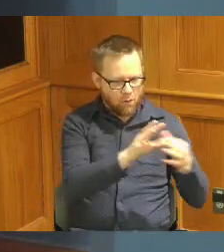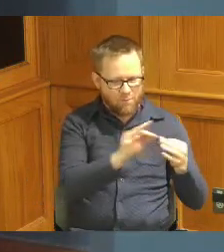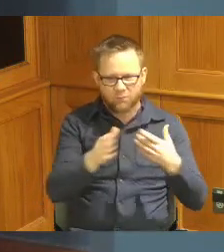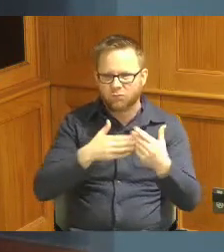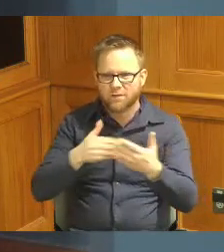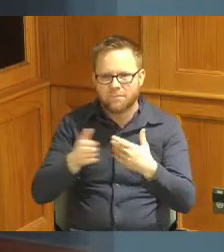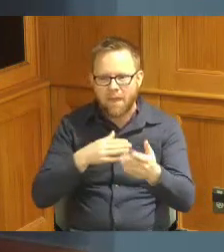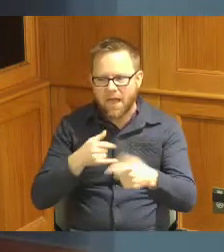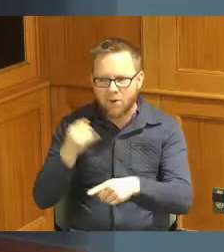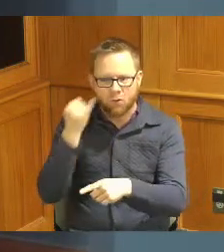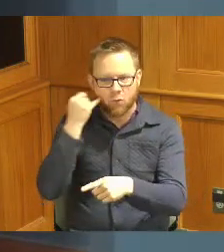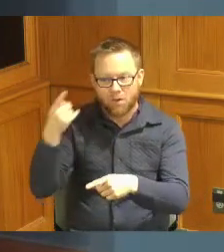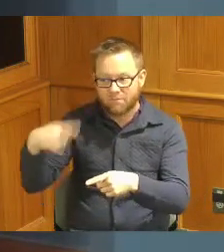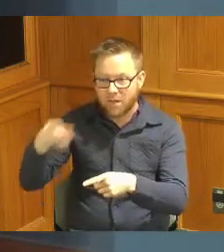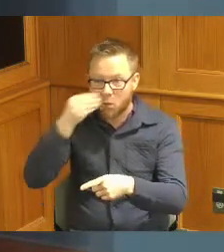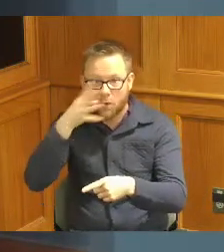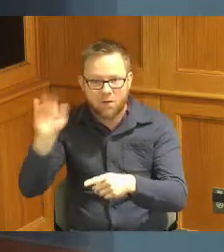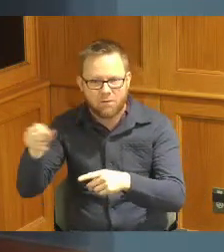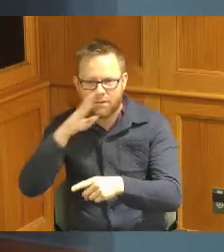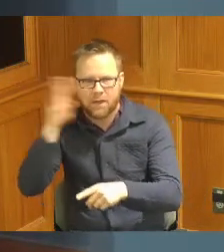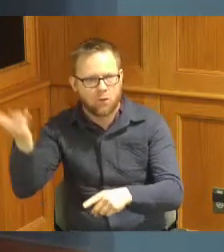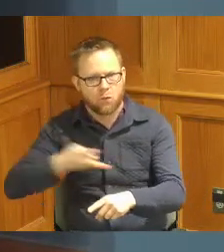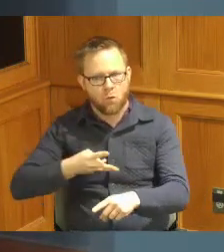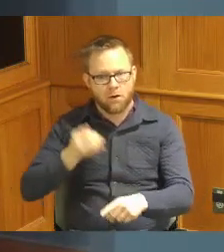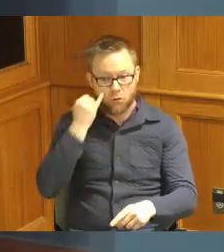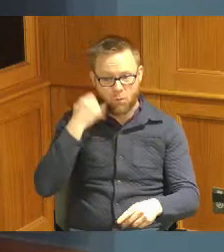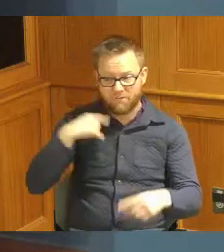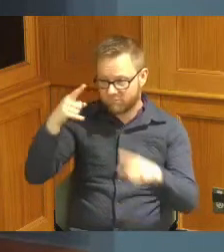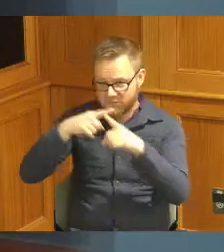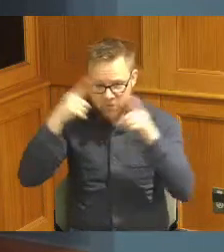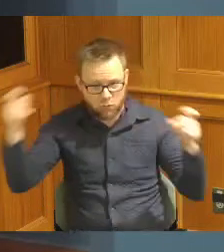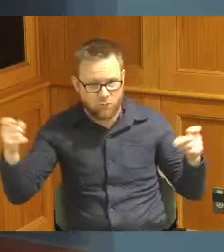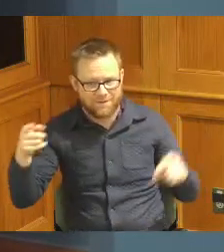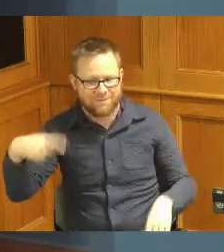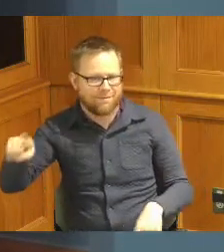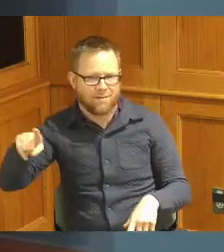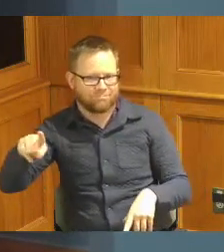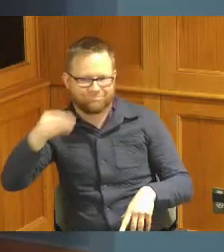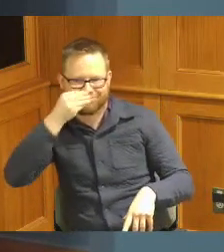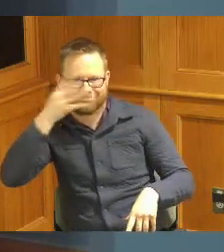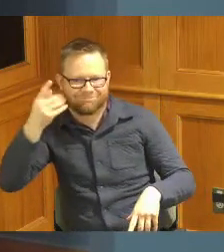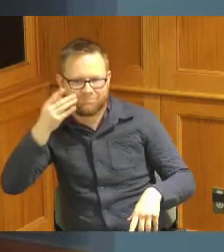when we begin to not agree you know they only listen to the people that have any real power